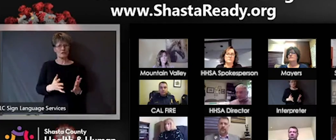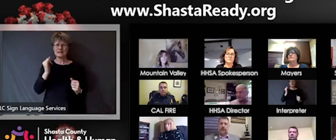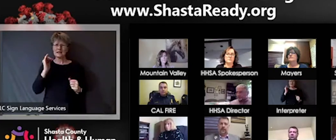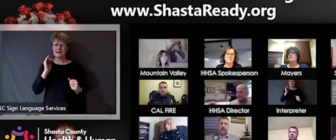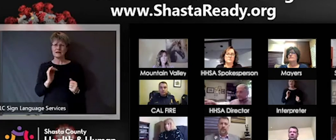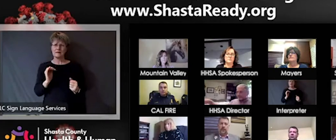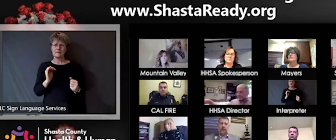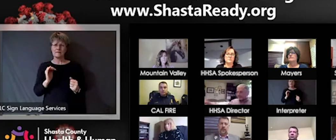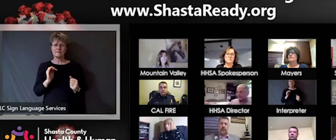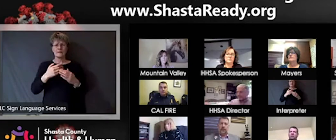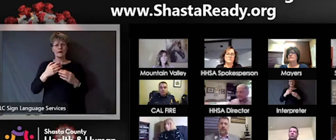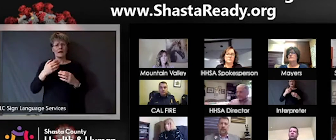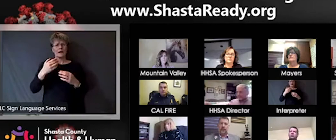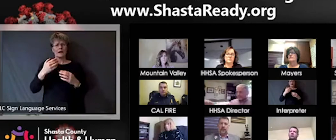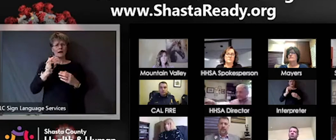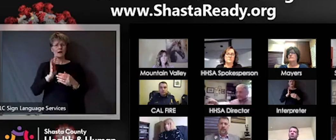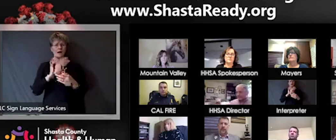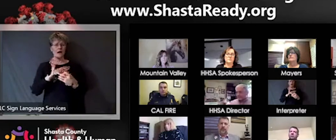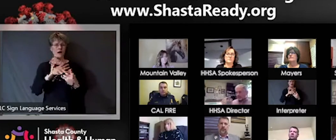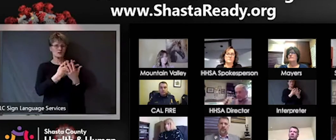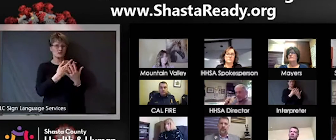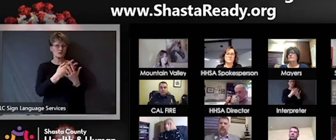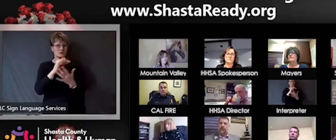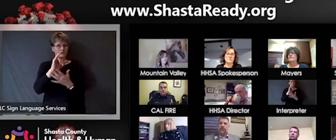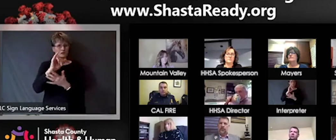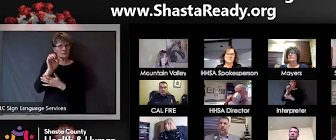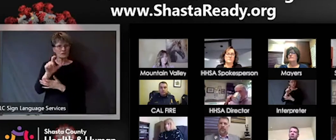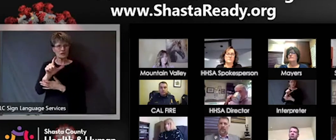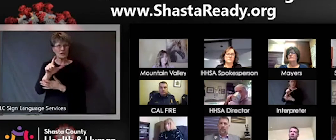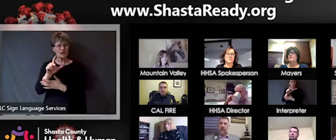you reached the point again of having to cut loose people when new arrestees come